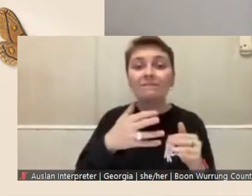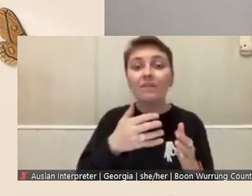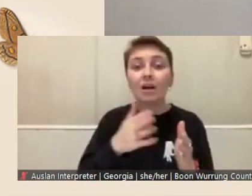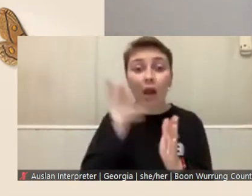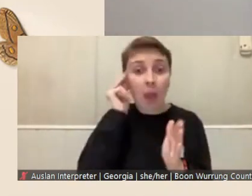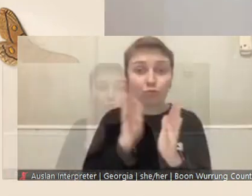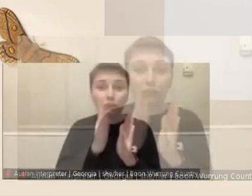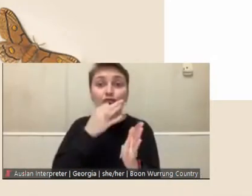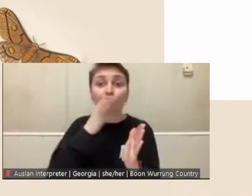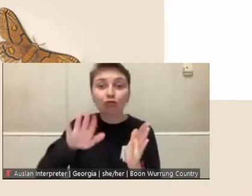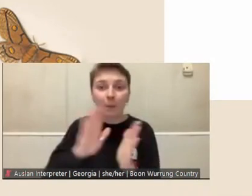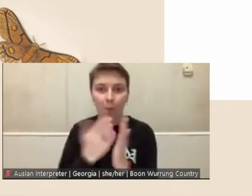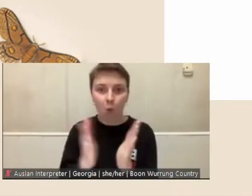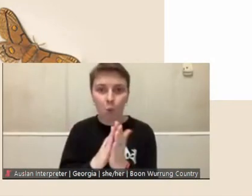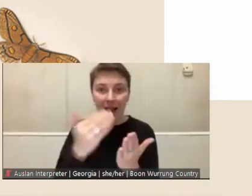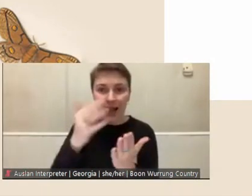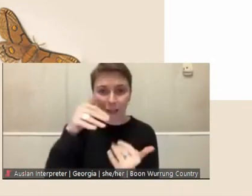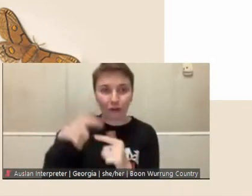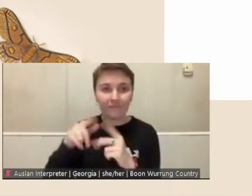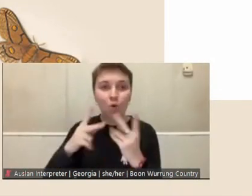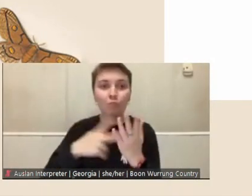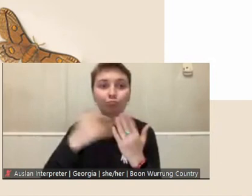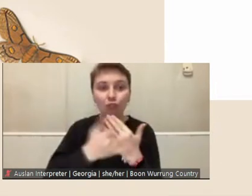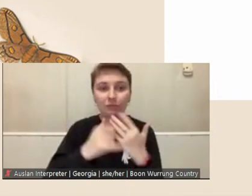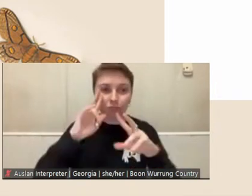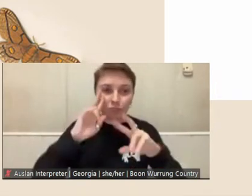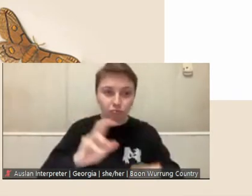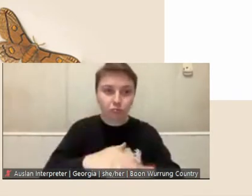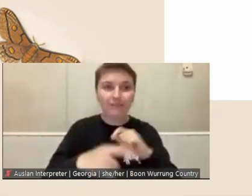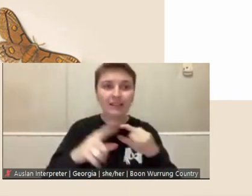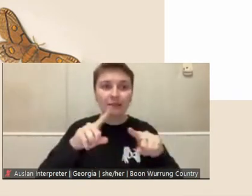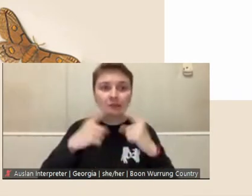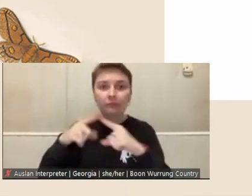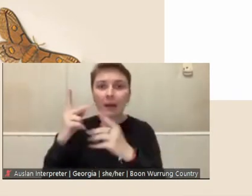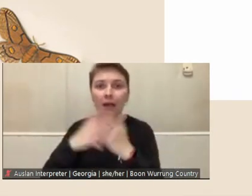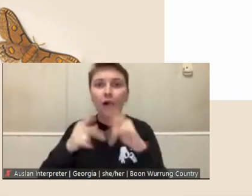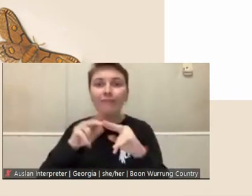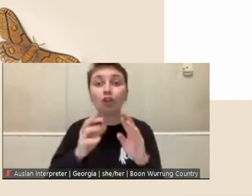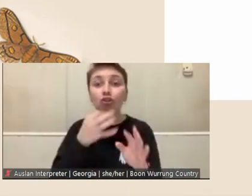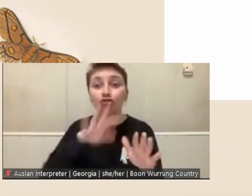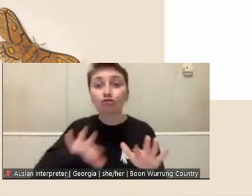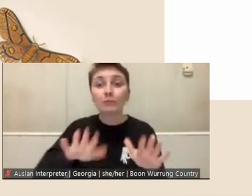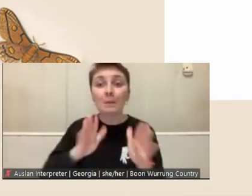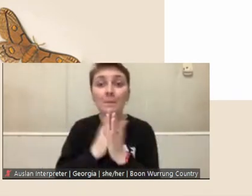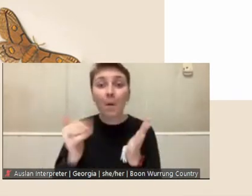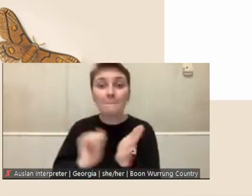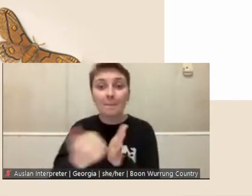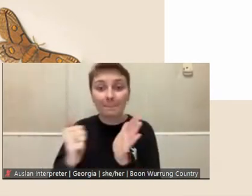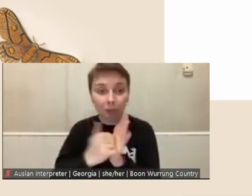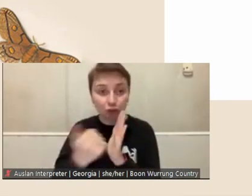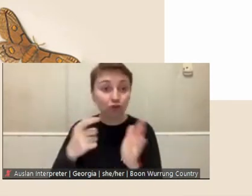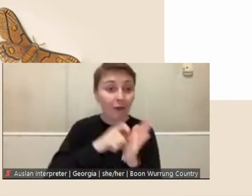for a project exploring aspects of children's book publishing, writing or illustrating. The